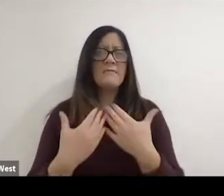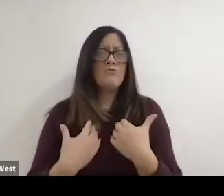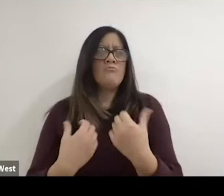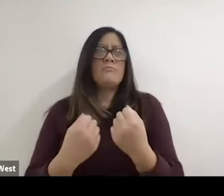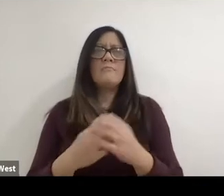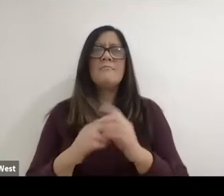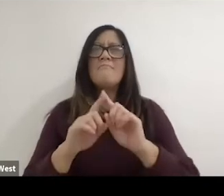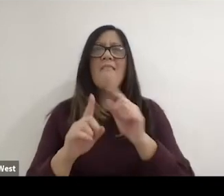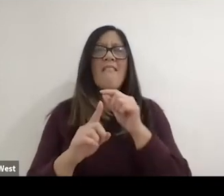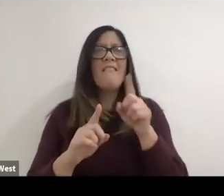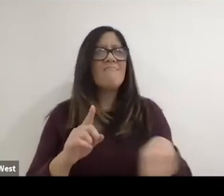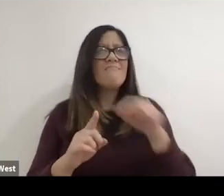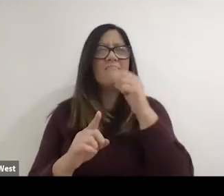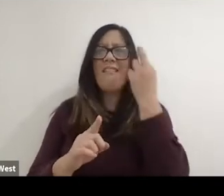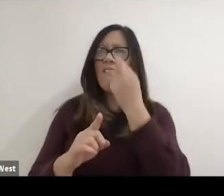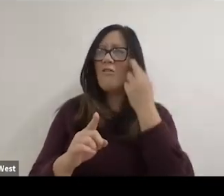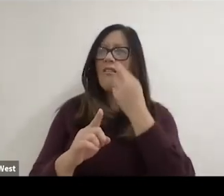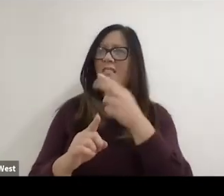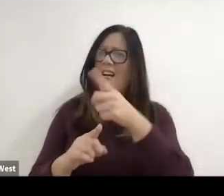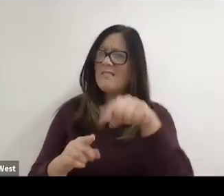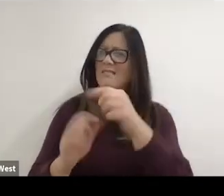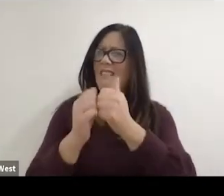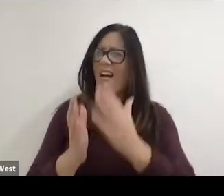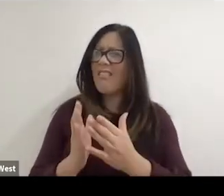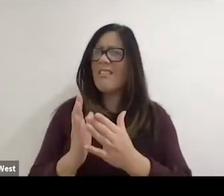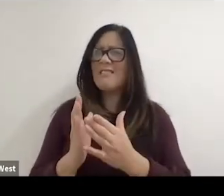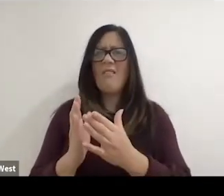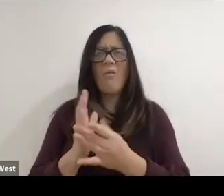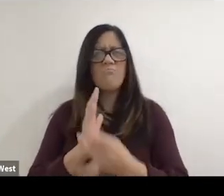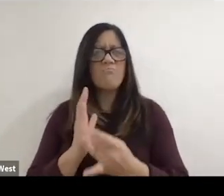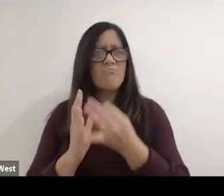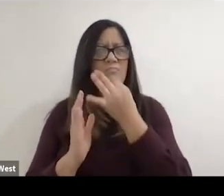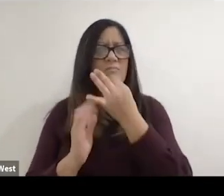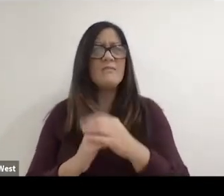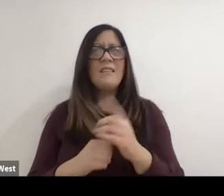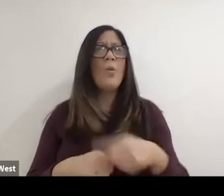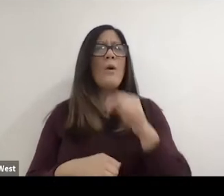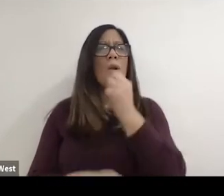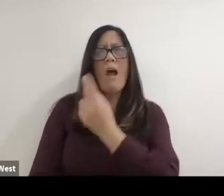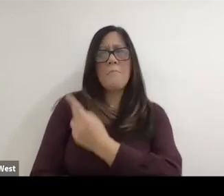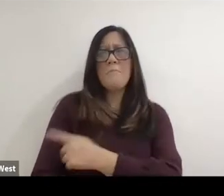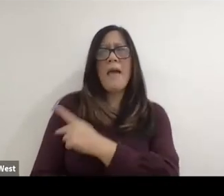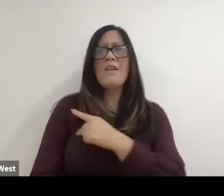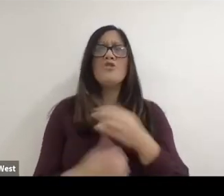just how great the athletes could be. We weren't patients. Messing around with sport.